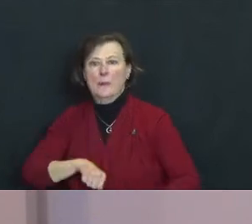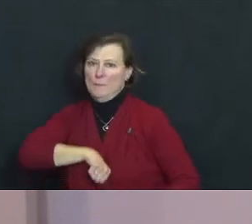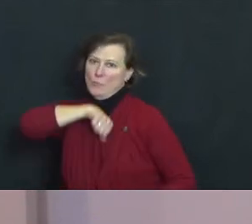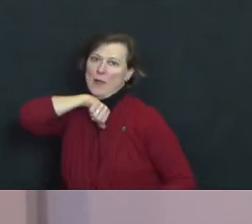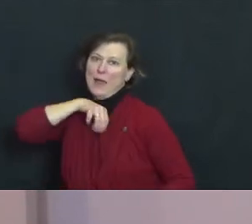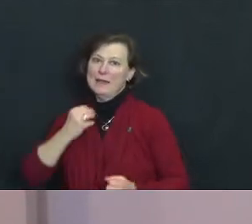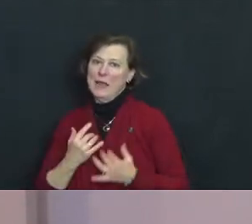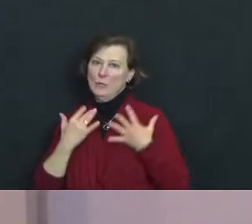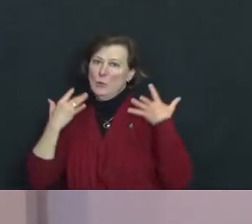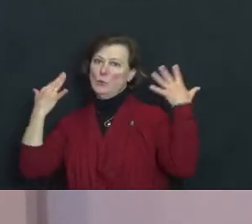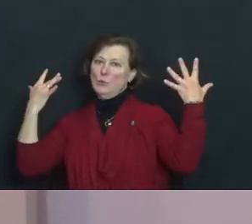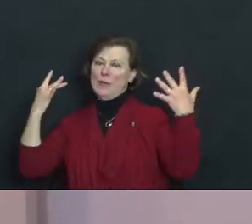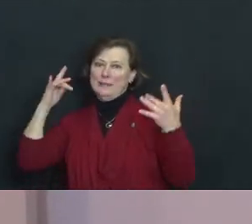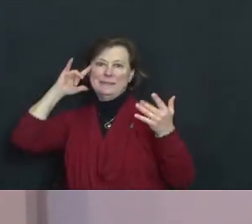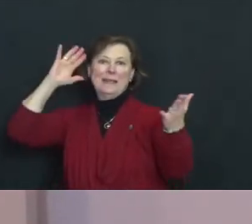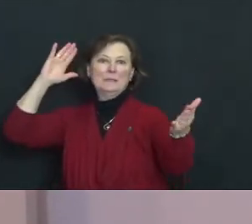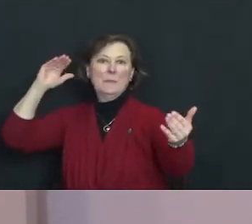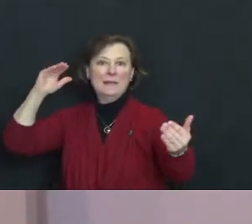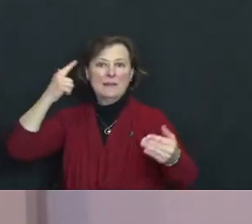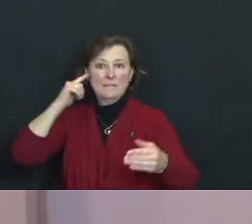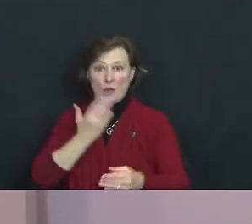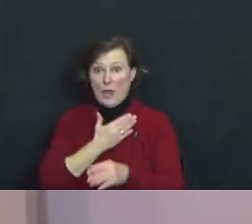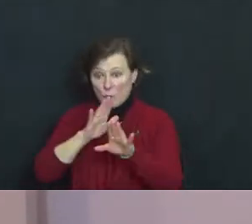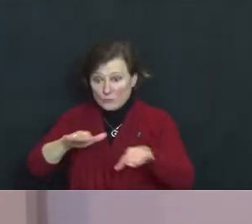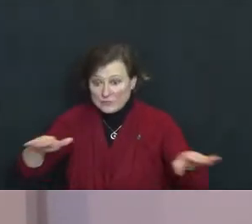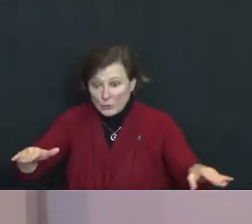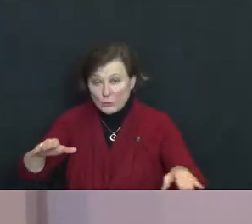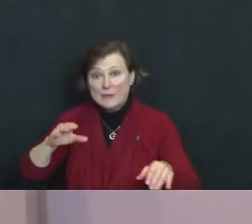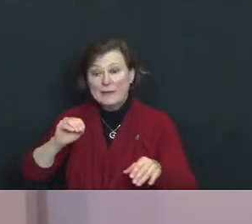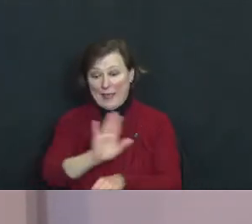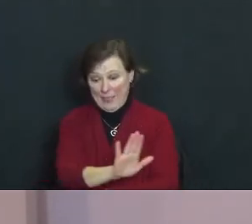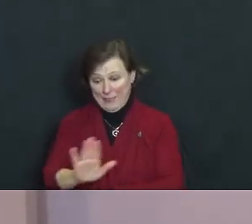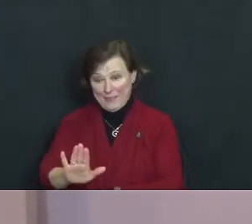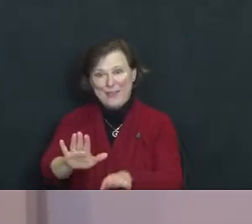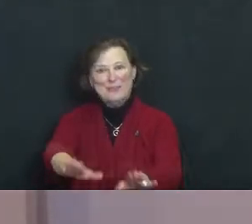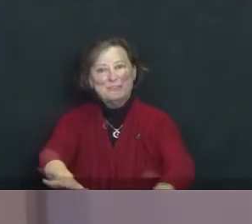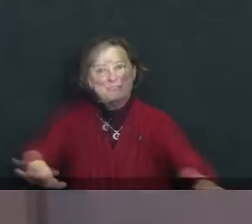our children and our children's children.